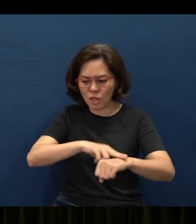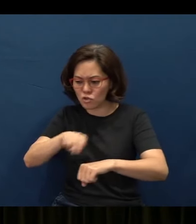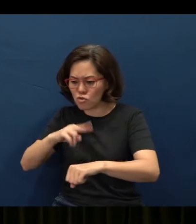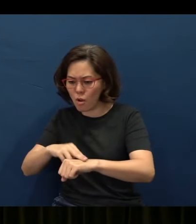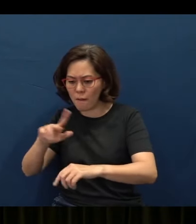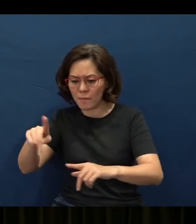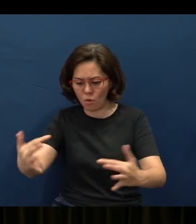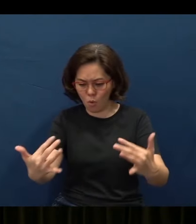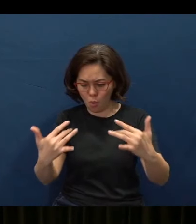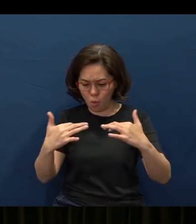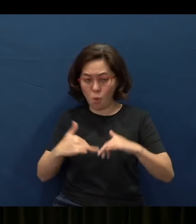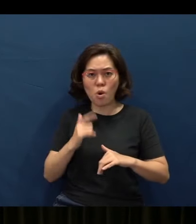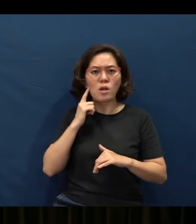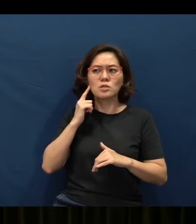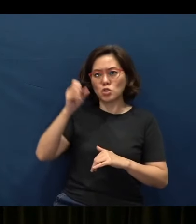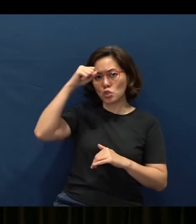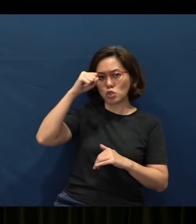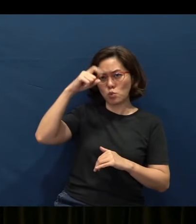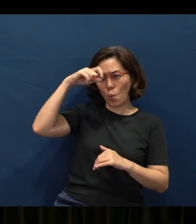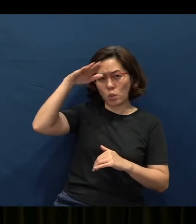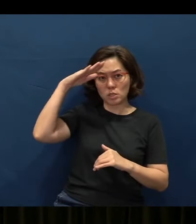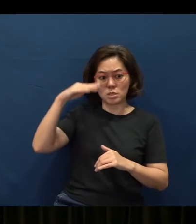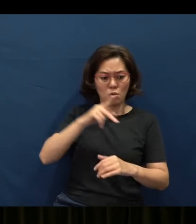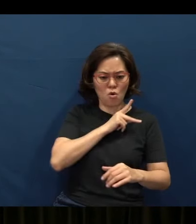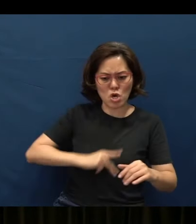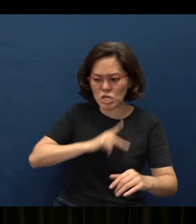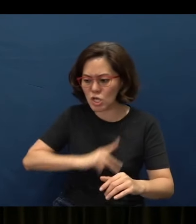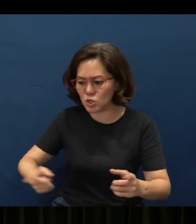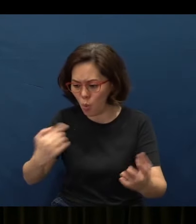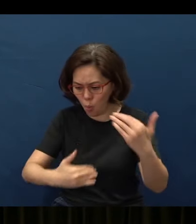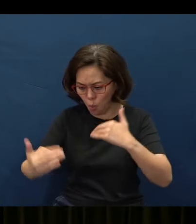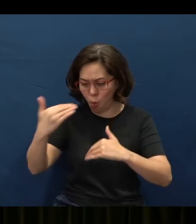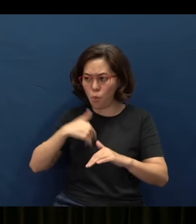to Solomon’s wisdom, sent by all the kings of the world, who had heard of his wisdom.”